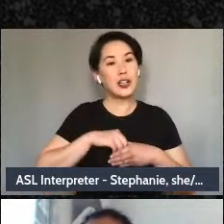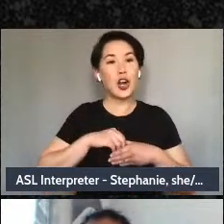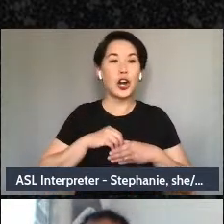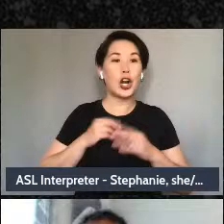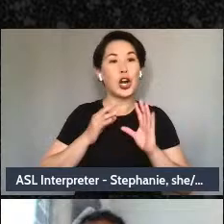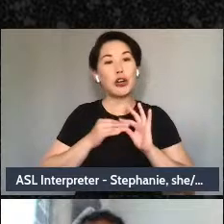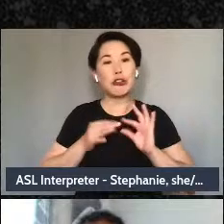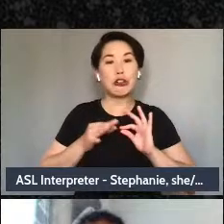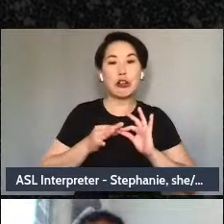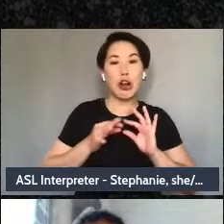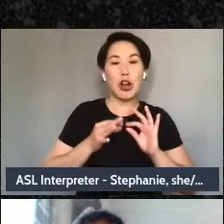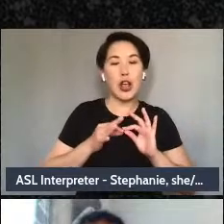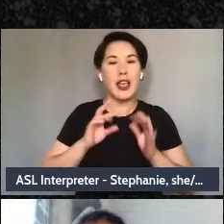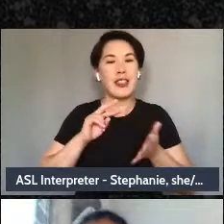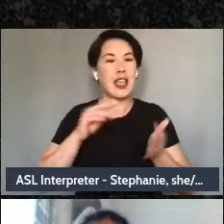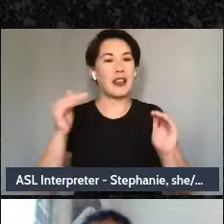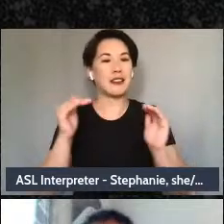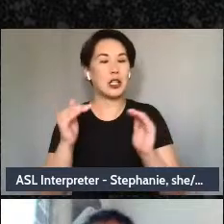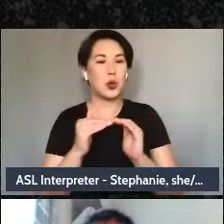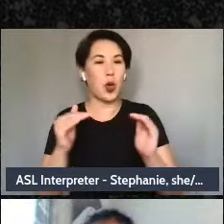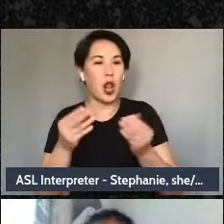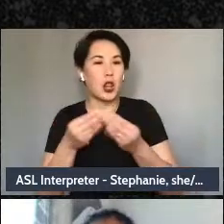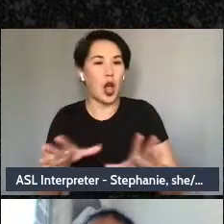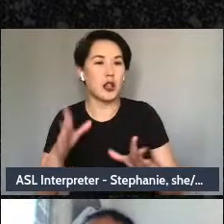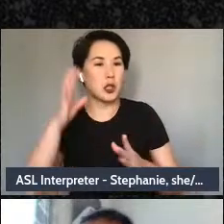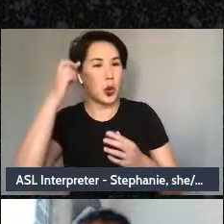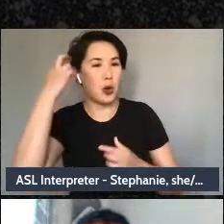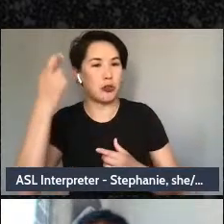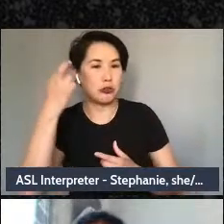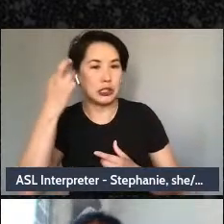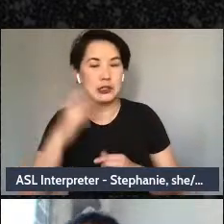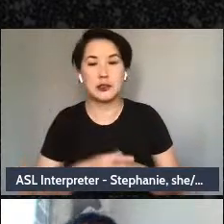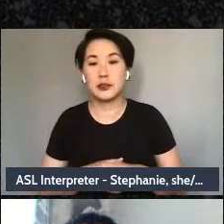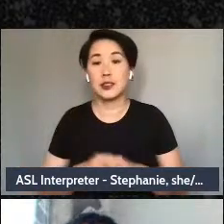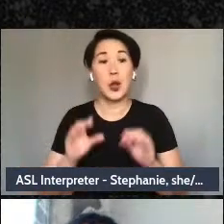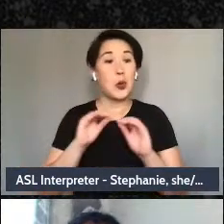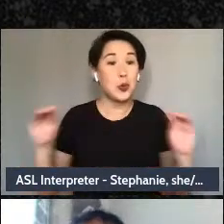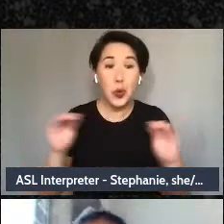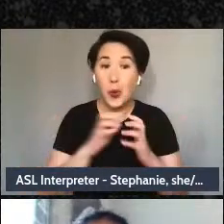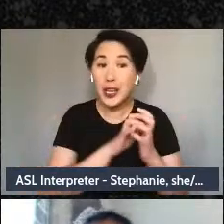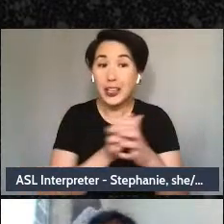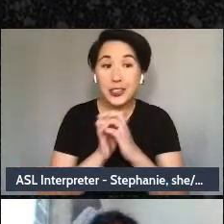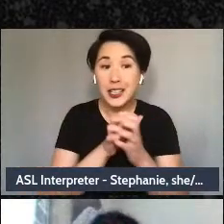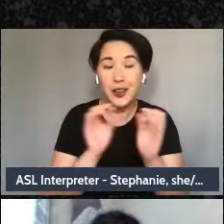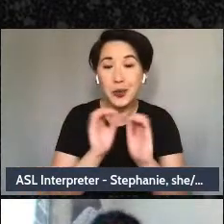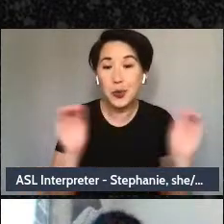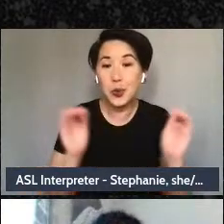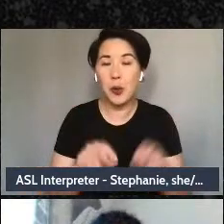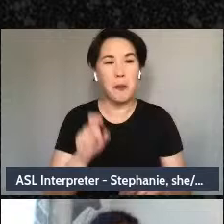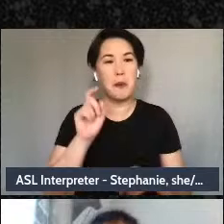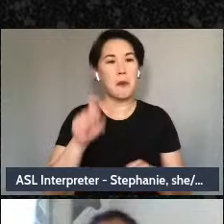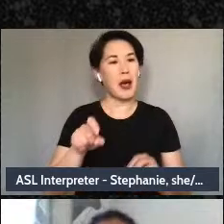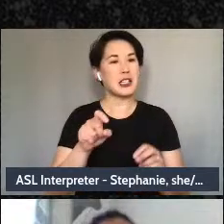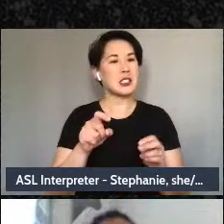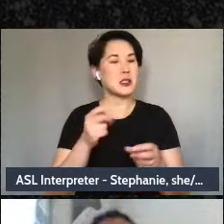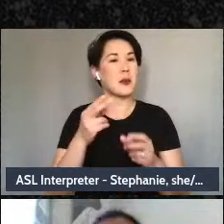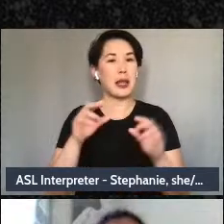Yes, yes, no intersectionality, you need to be useful. Y'all have it,